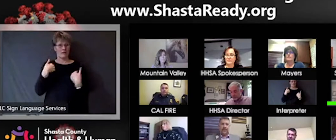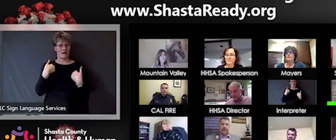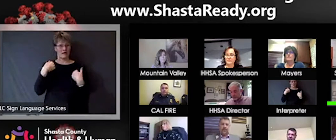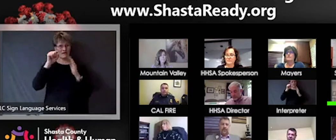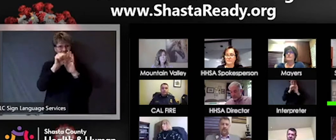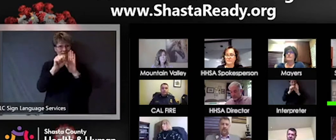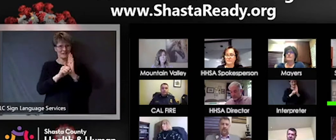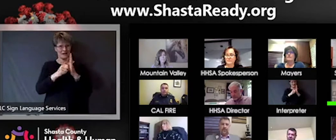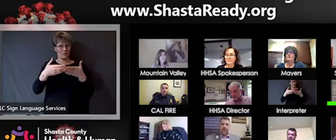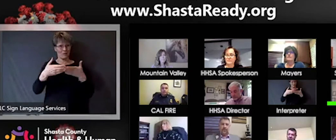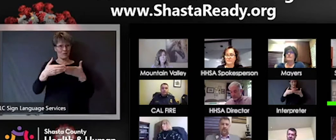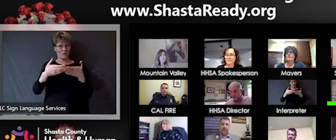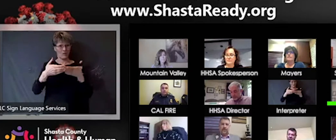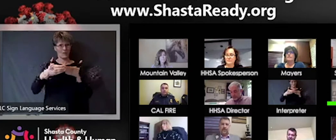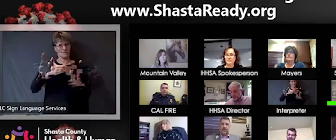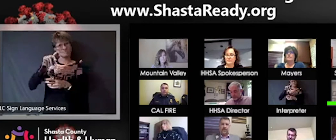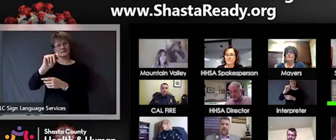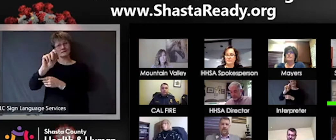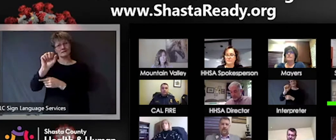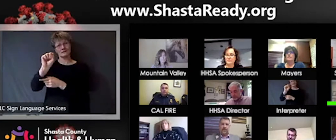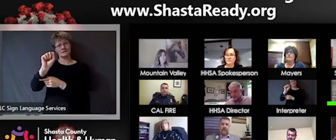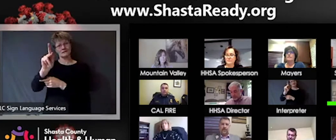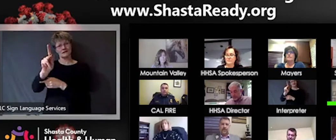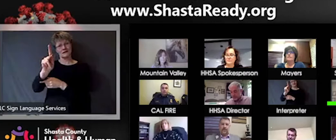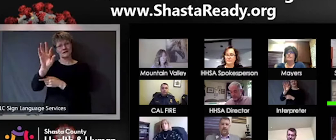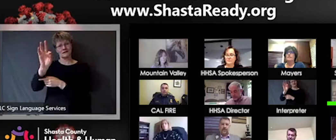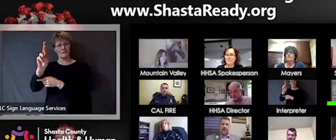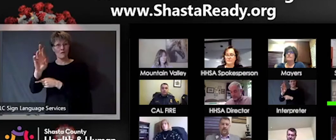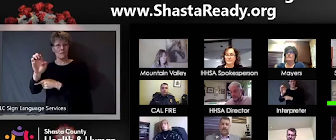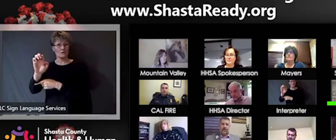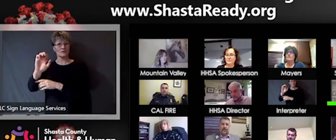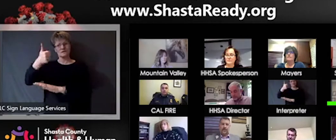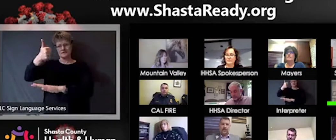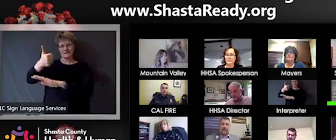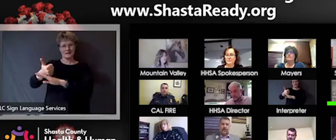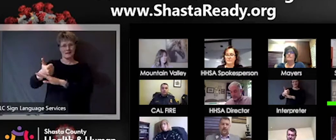up in the last week to address testing, because it's complicated issue and